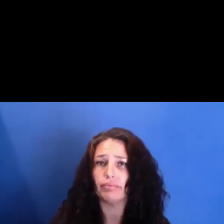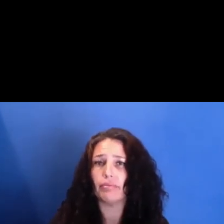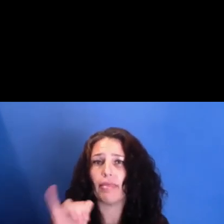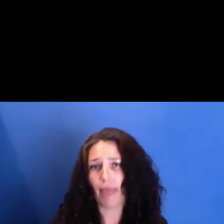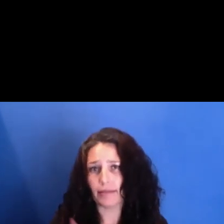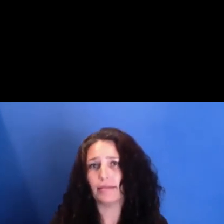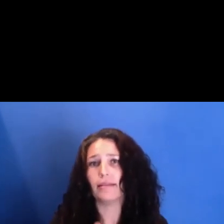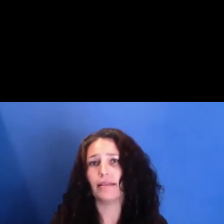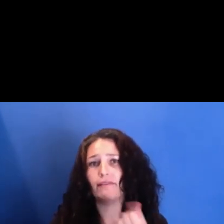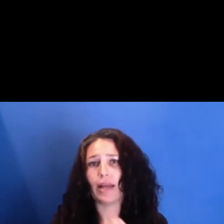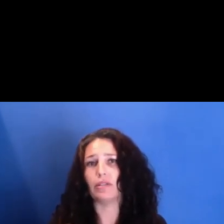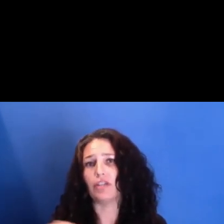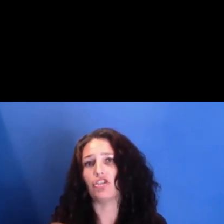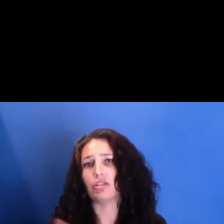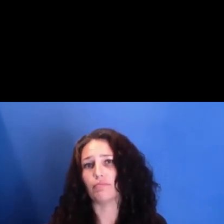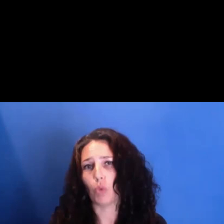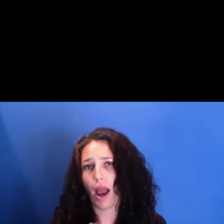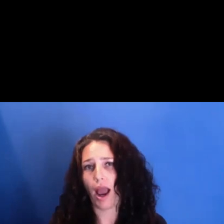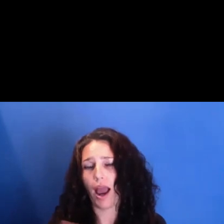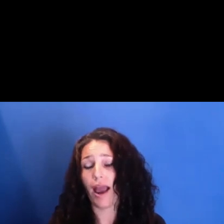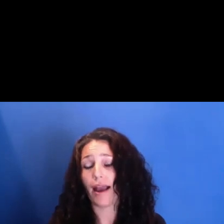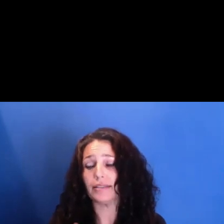Before I introduce our guests, I want to remind participants